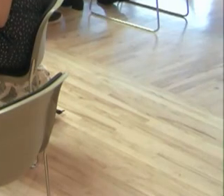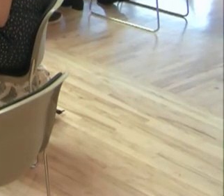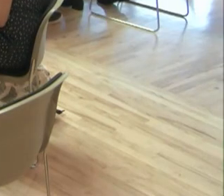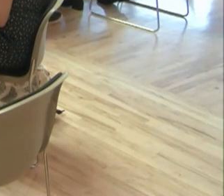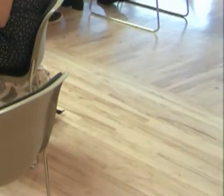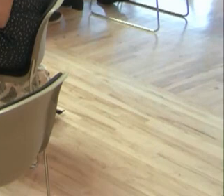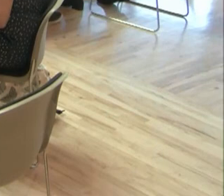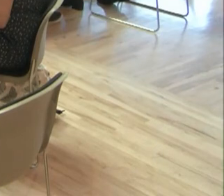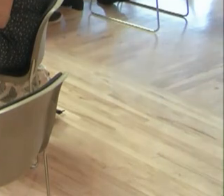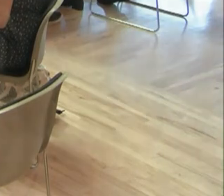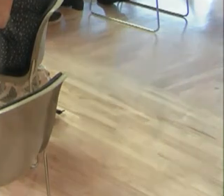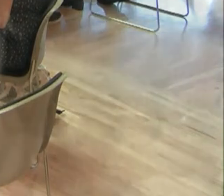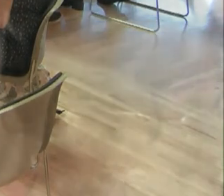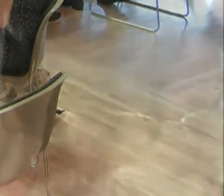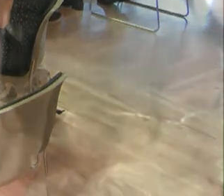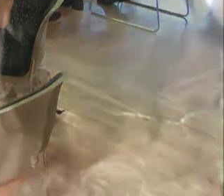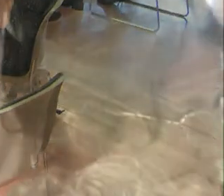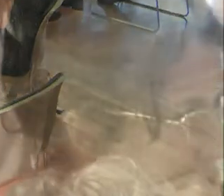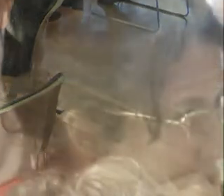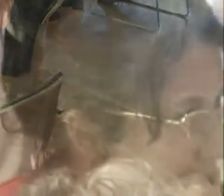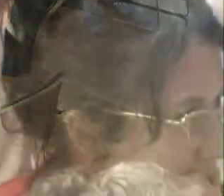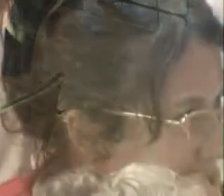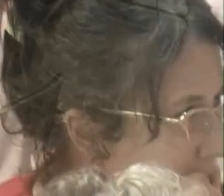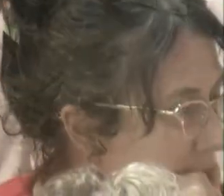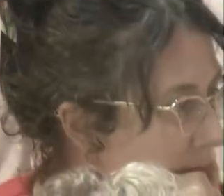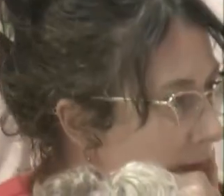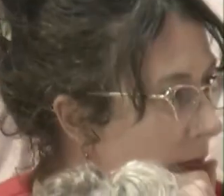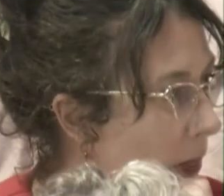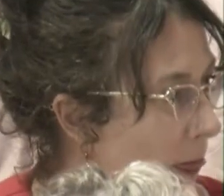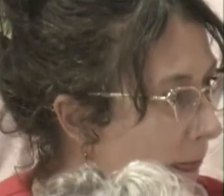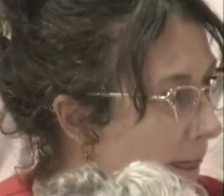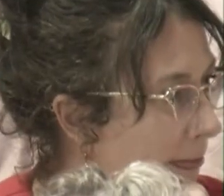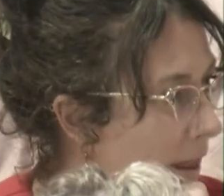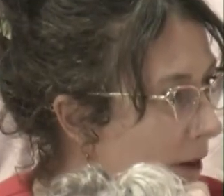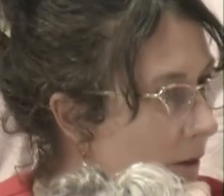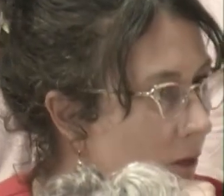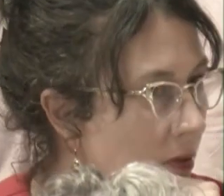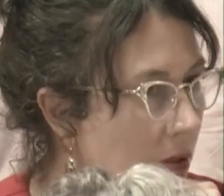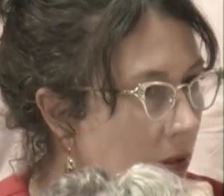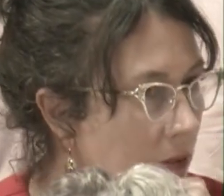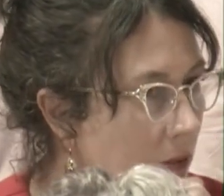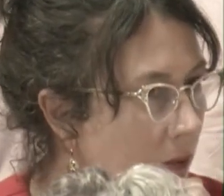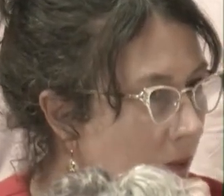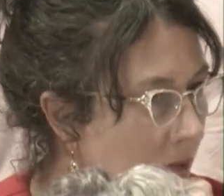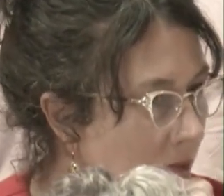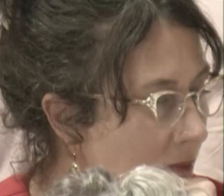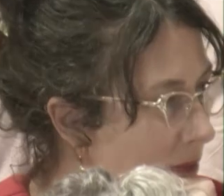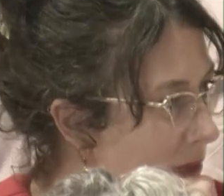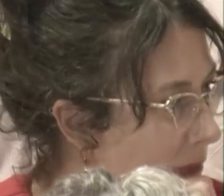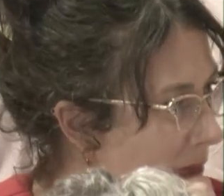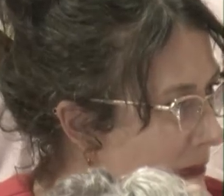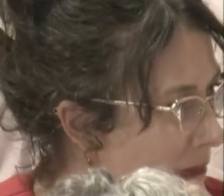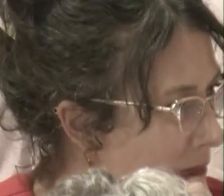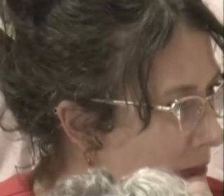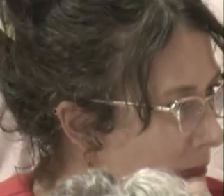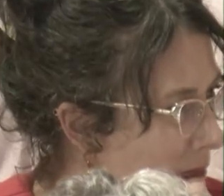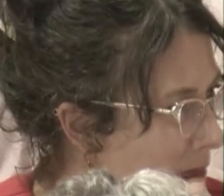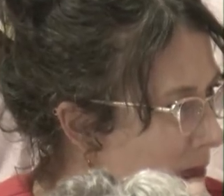Cynthia led us through, into a collective, into imagining our collective. And then of course what else might happen? Are there unintended